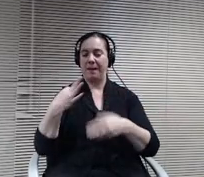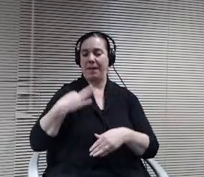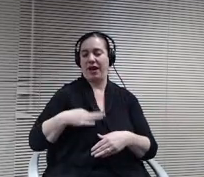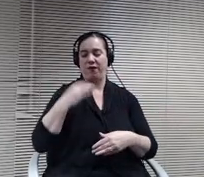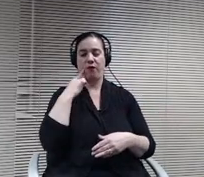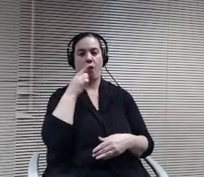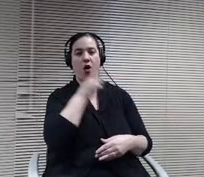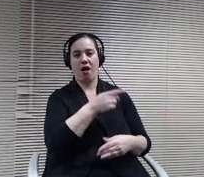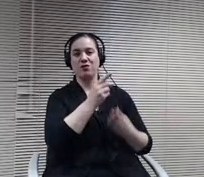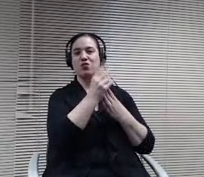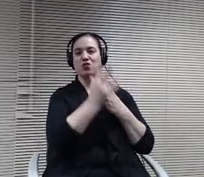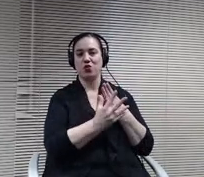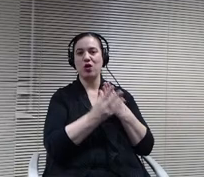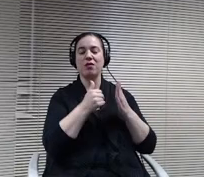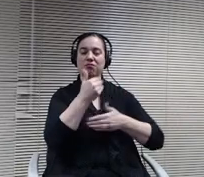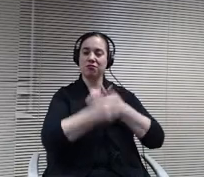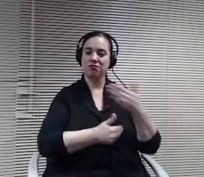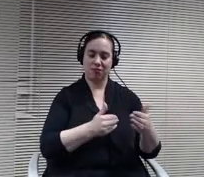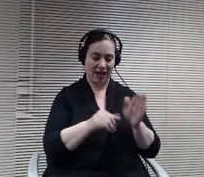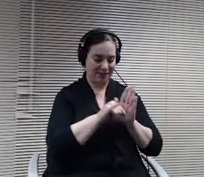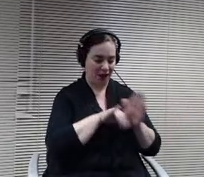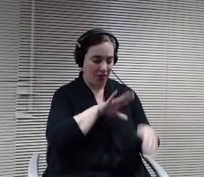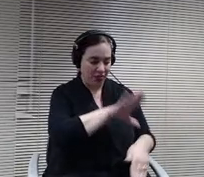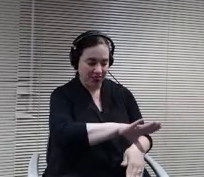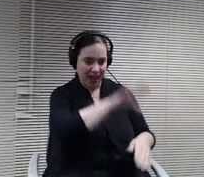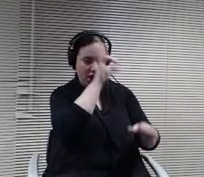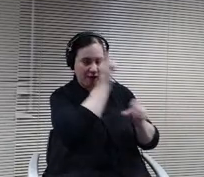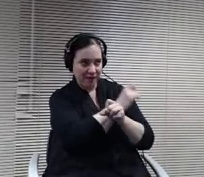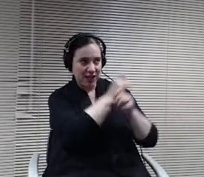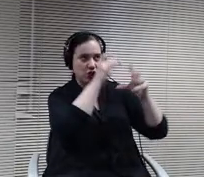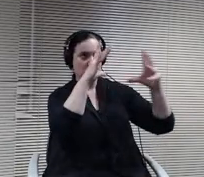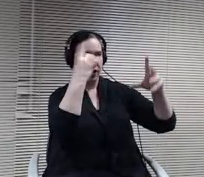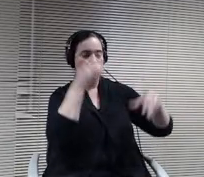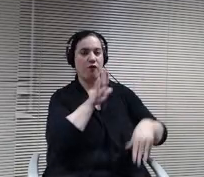vision for their future, and it expands the roles of parents and families.